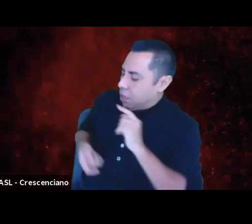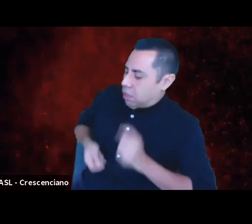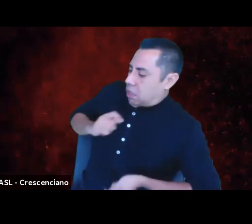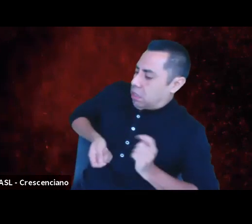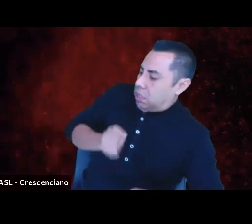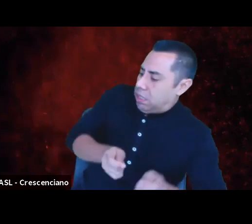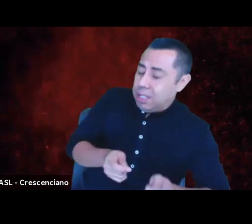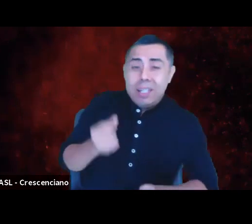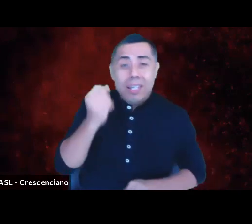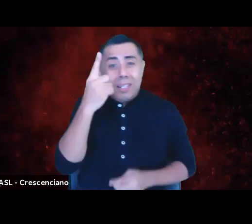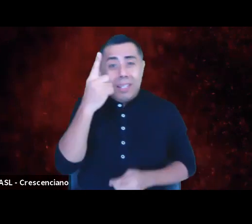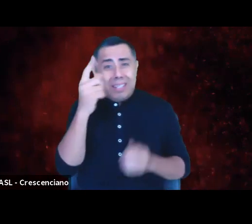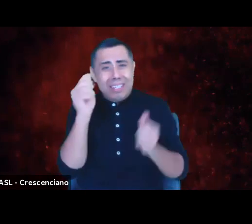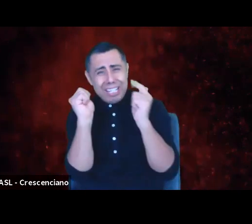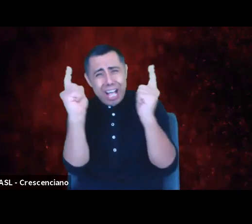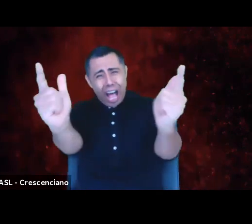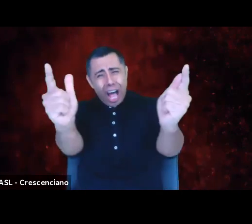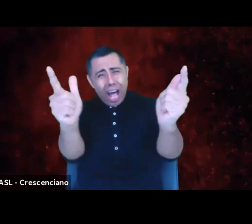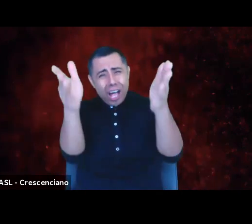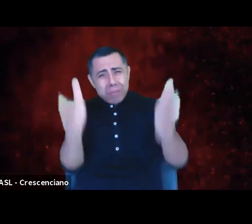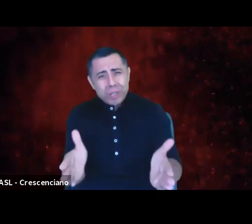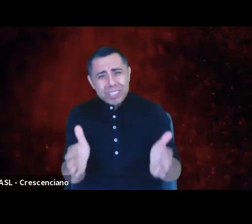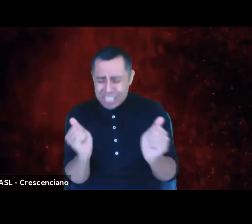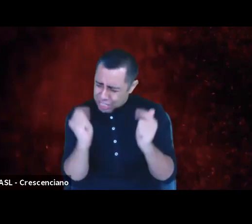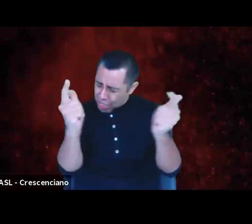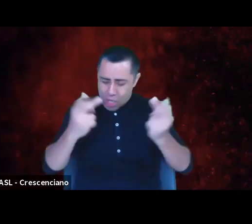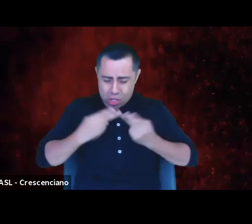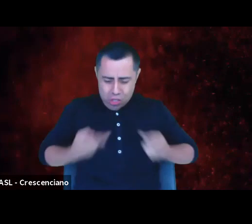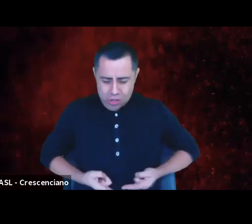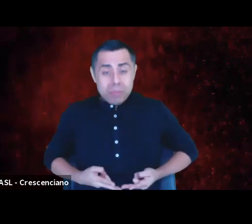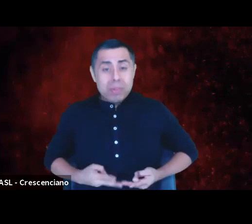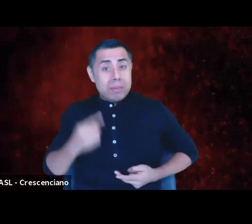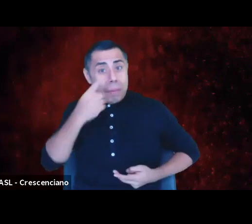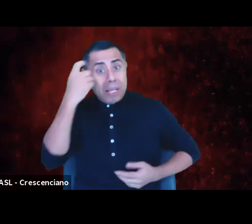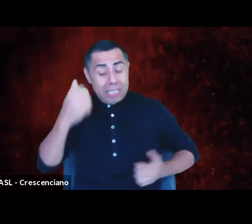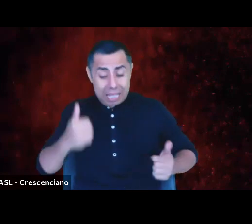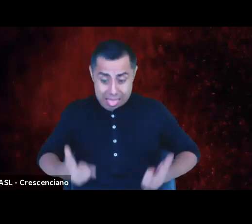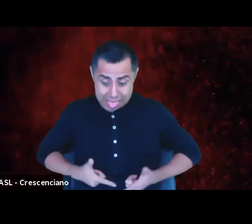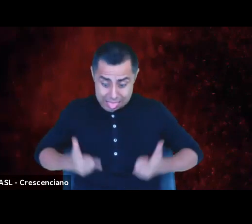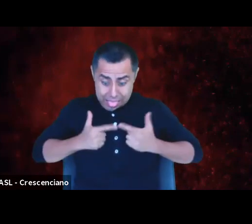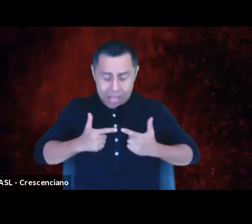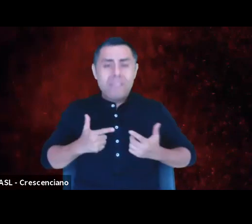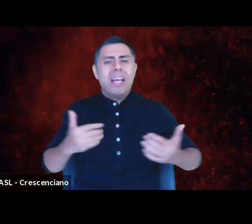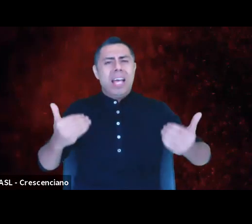by virtue of being alive has the right to contribute to the human narrative,